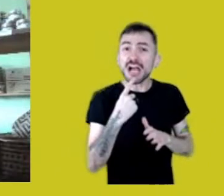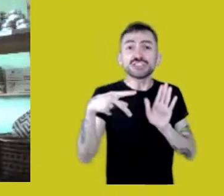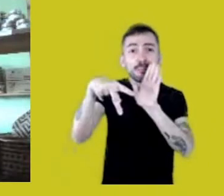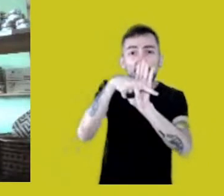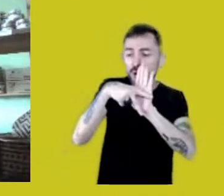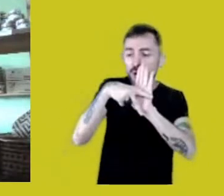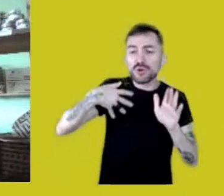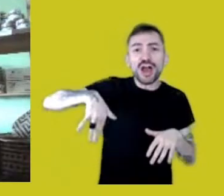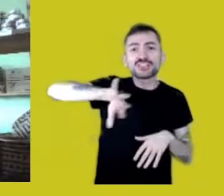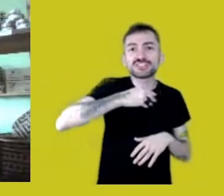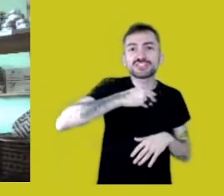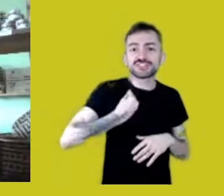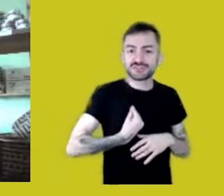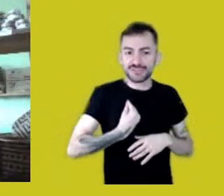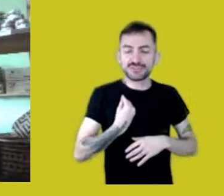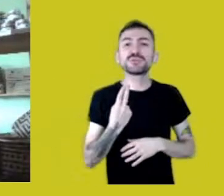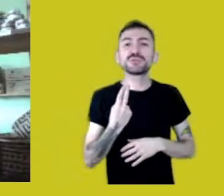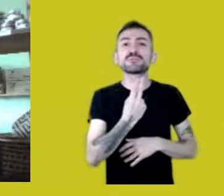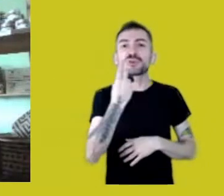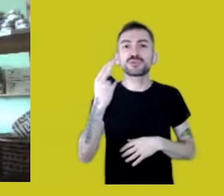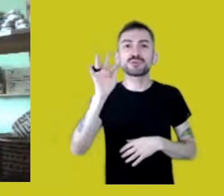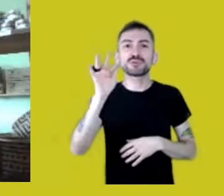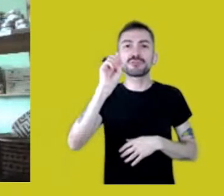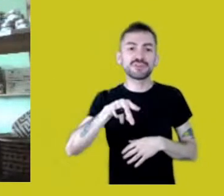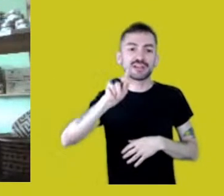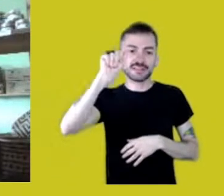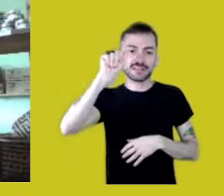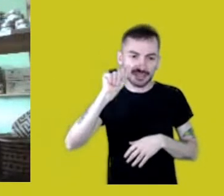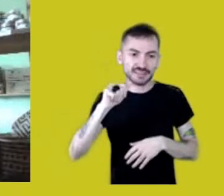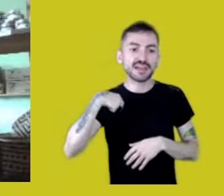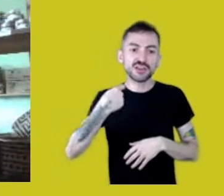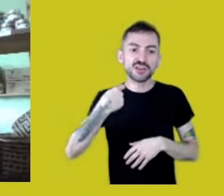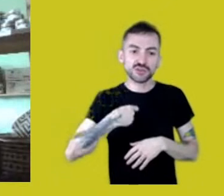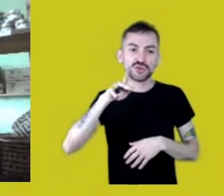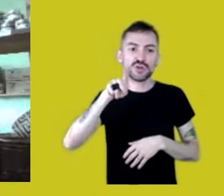My name is Fernanda, I am a Kaingáng, a lawyer and a mother,